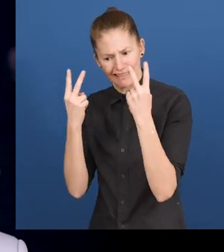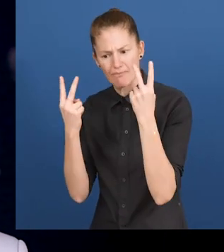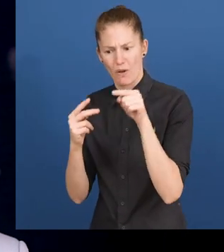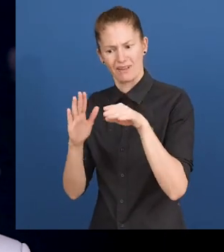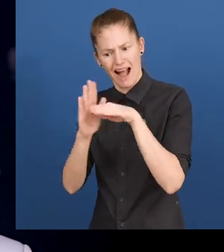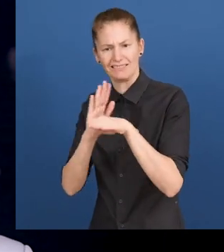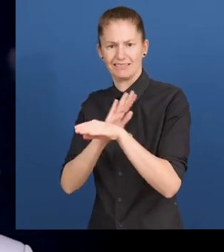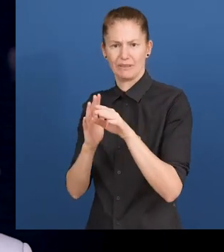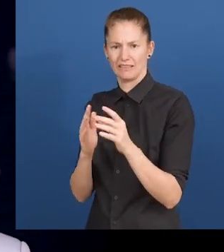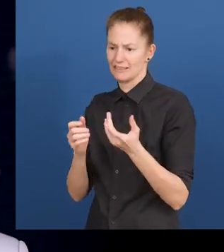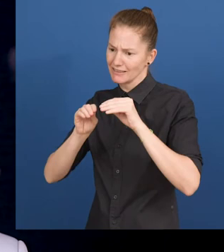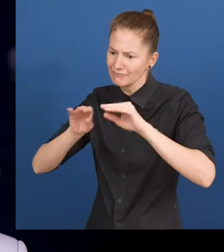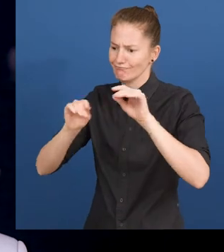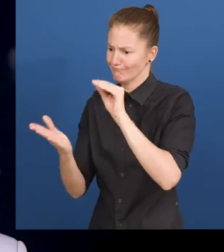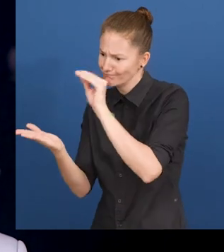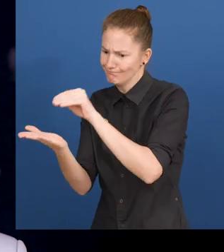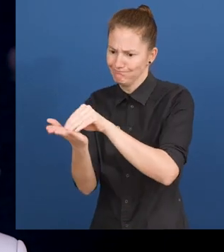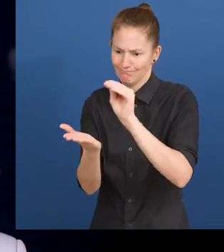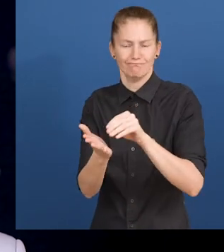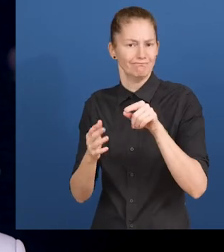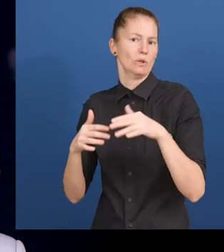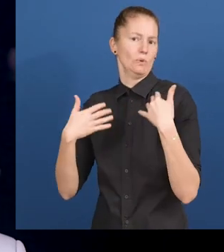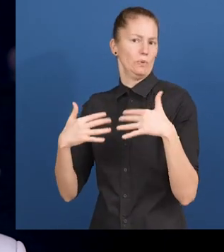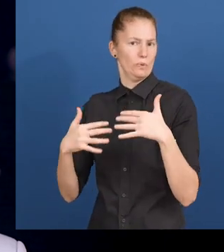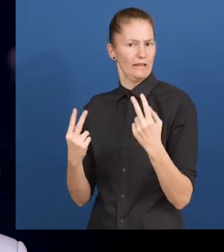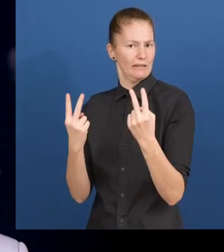We take accessibility related actions in many sectors."